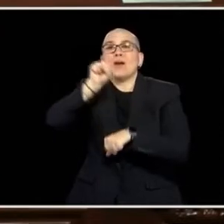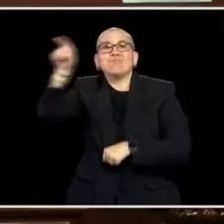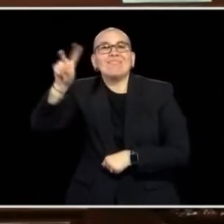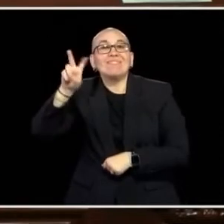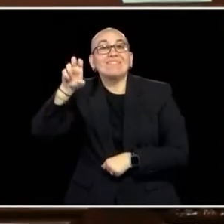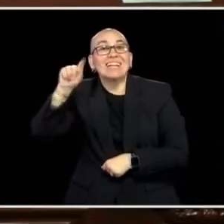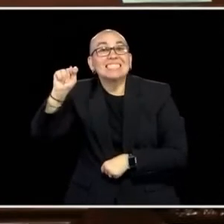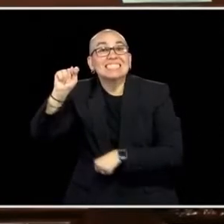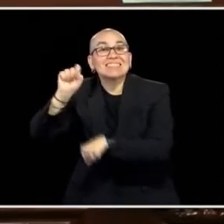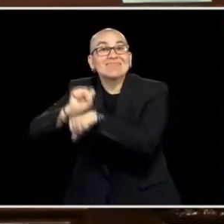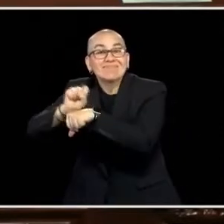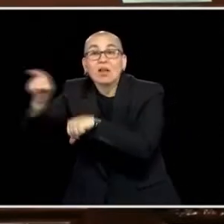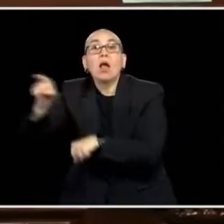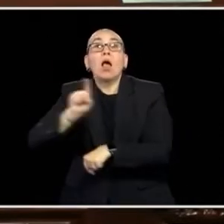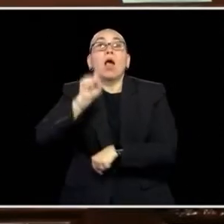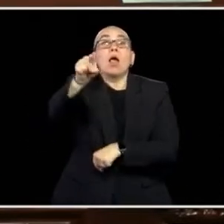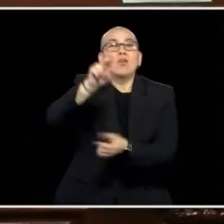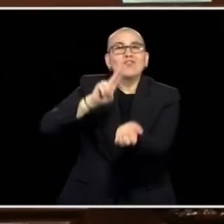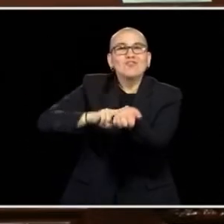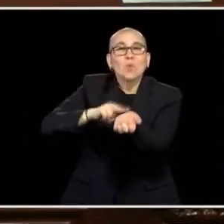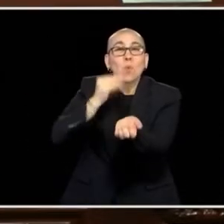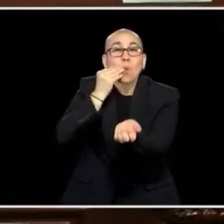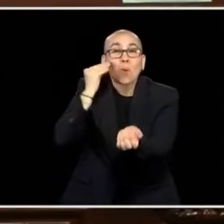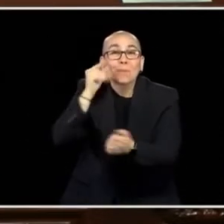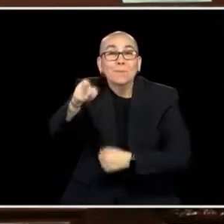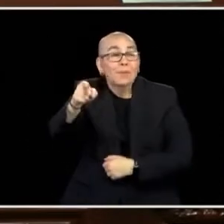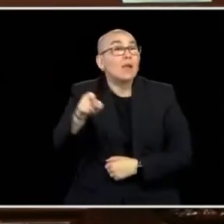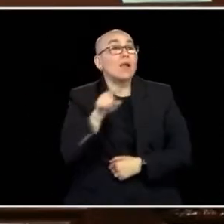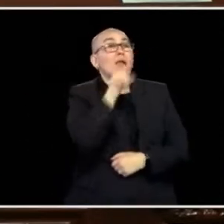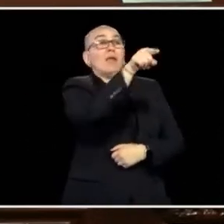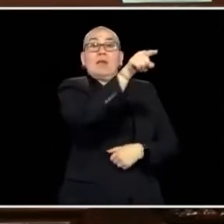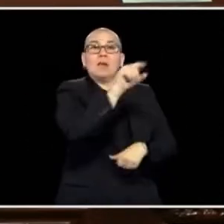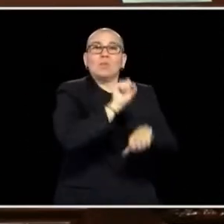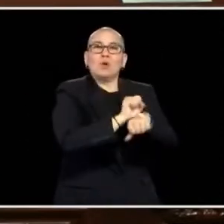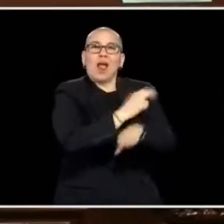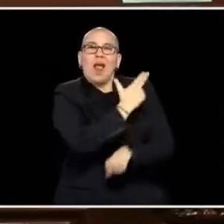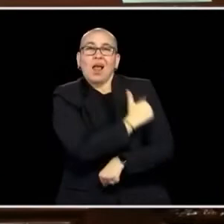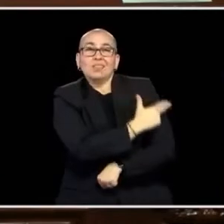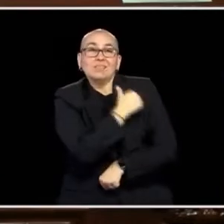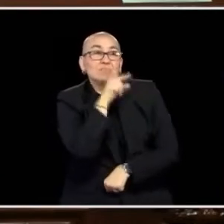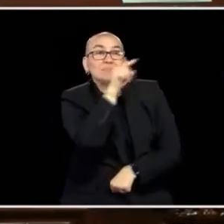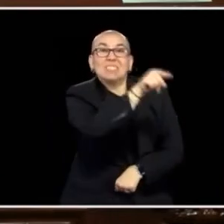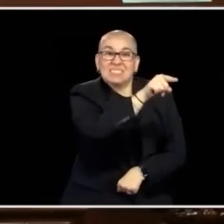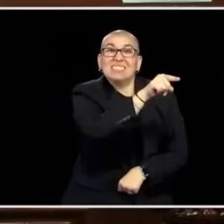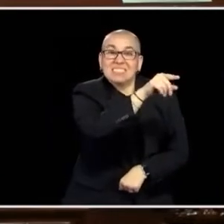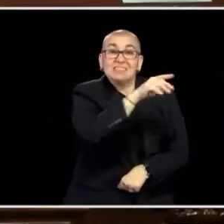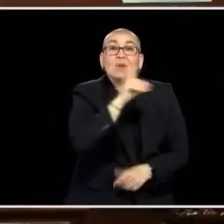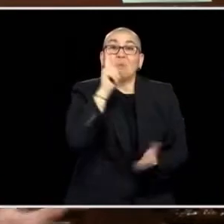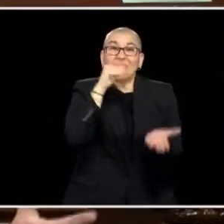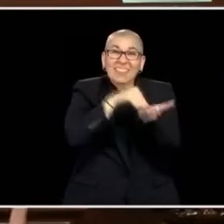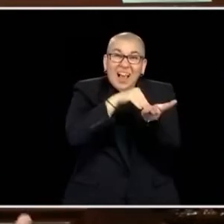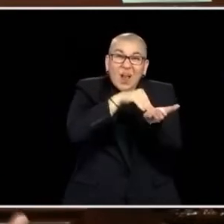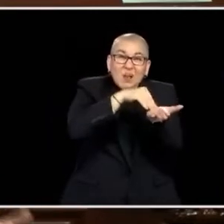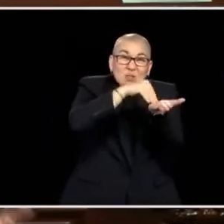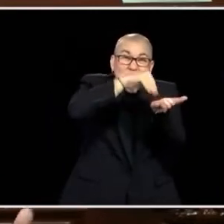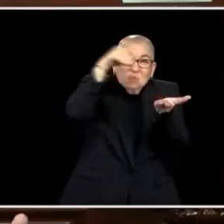HOMES, CARING FOR OUR HEROS, AND THEY'RE THE ONES THAT KEEP THE HOSPITALS FUNCTIONING AND WE SET THAT GOAL FOR 90 DAYS TO TRY AND GET 1,000 OF THEM IN.